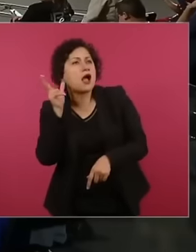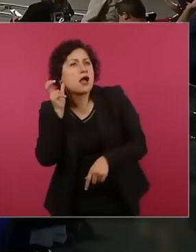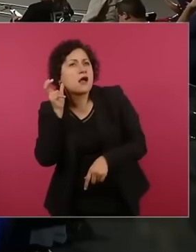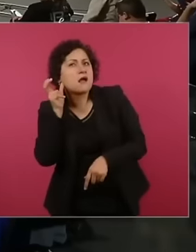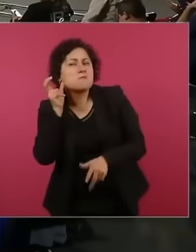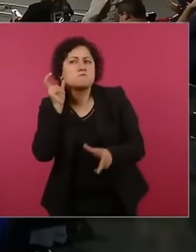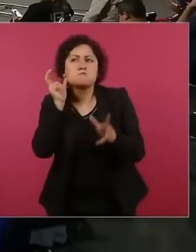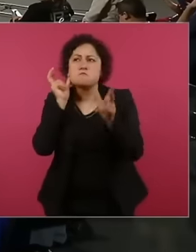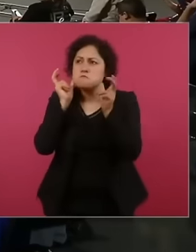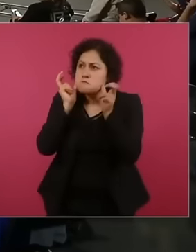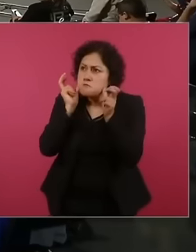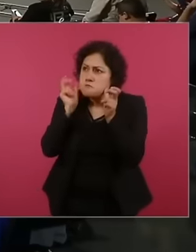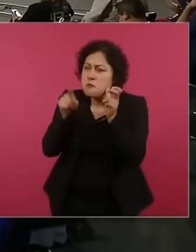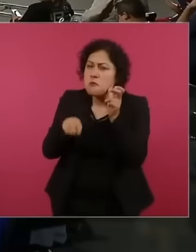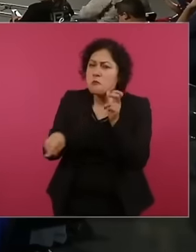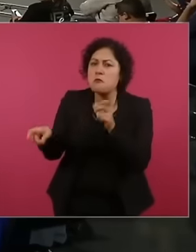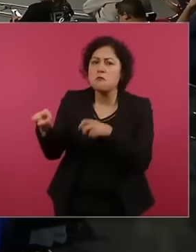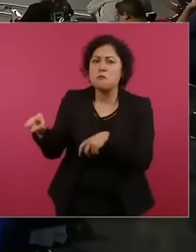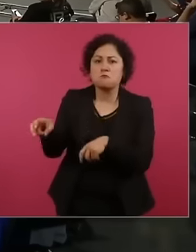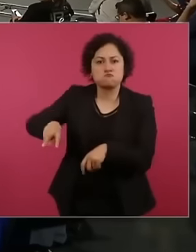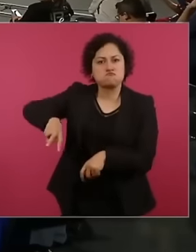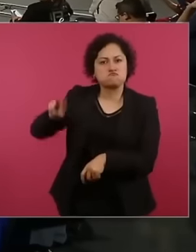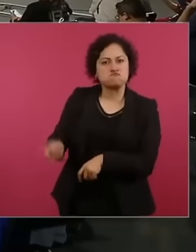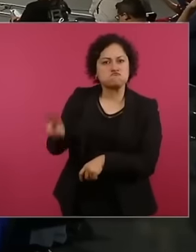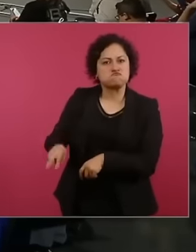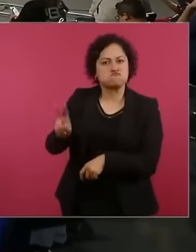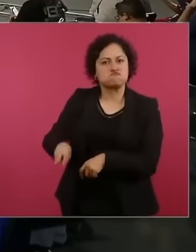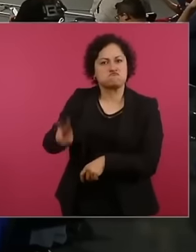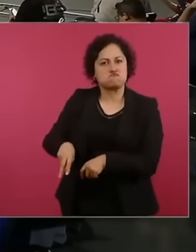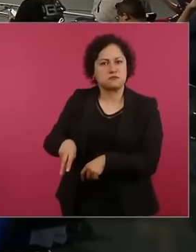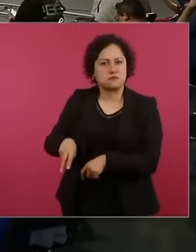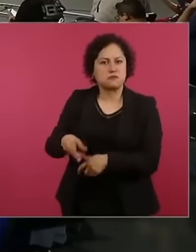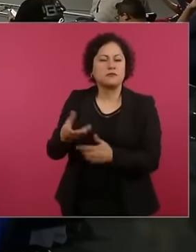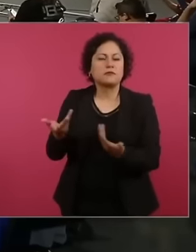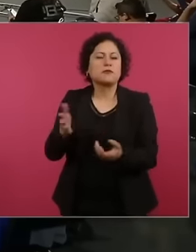more than that he was a serious responsible person